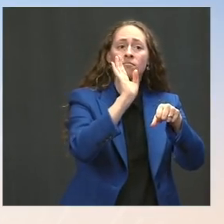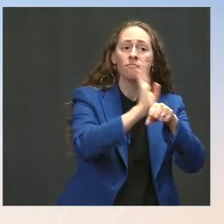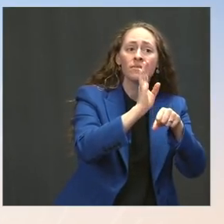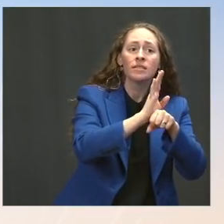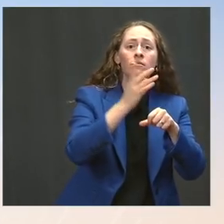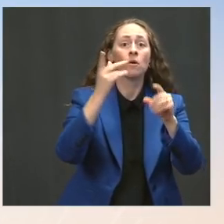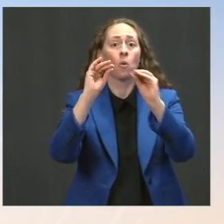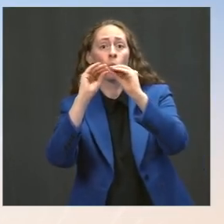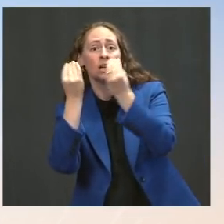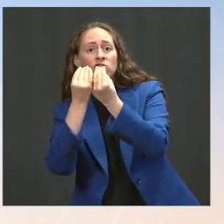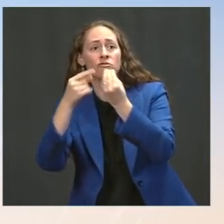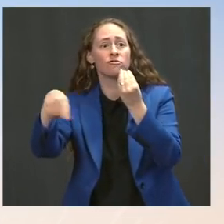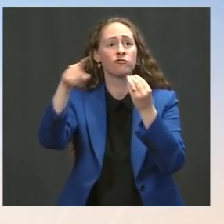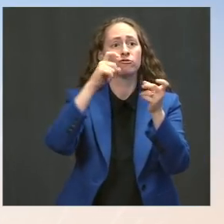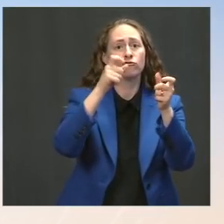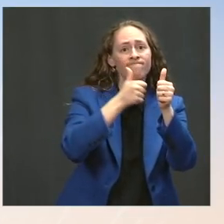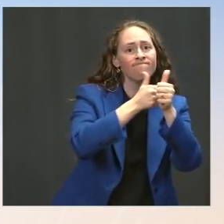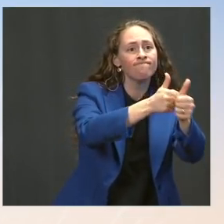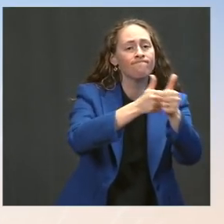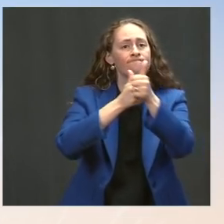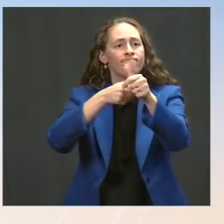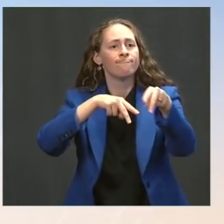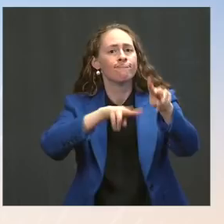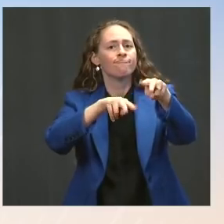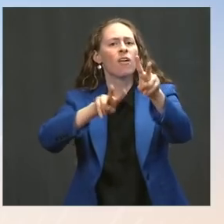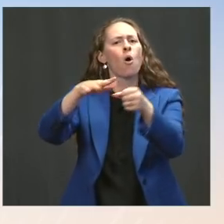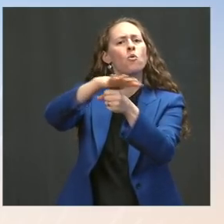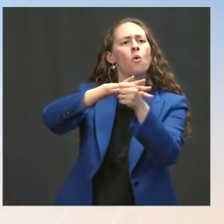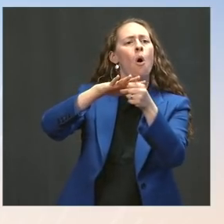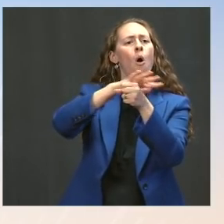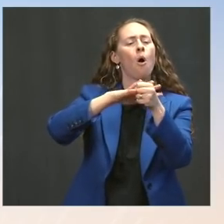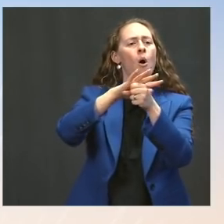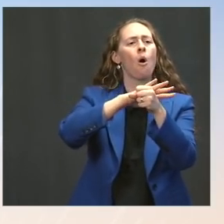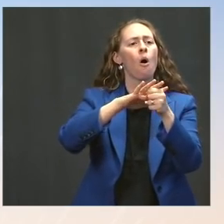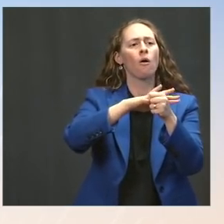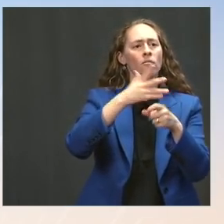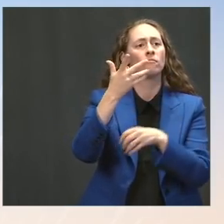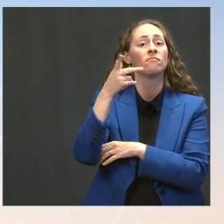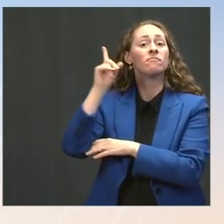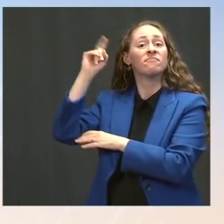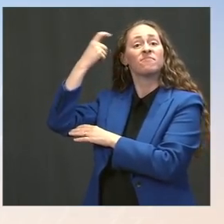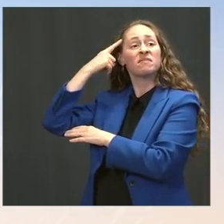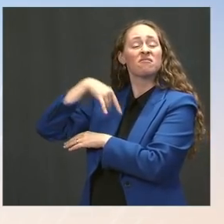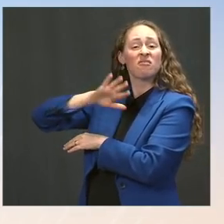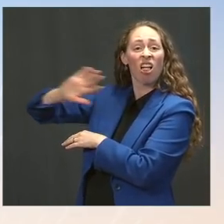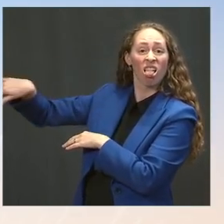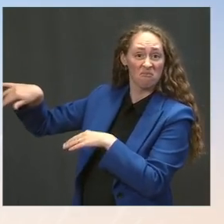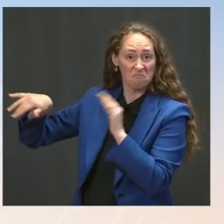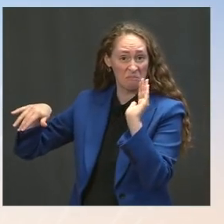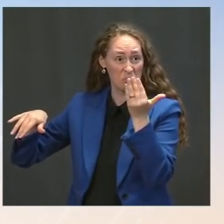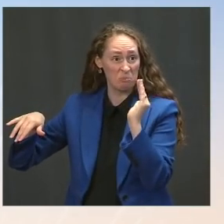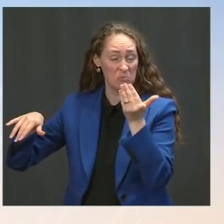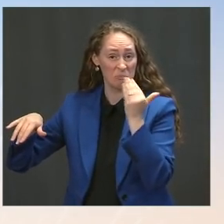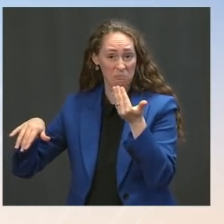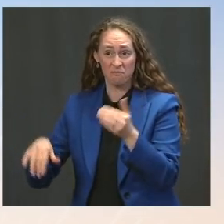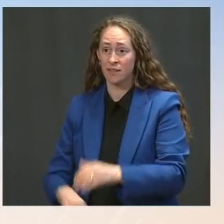than the federal government at this point? Ms. Psaki: Well, first, I would say: We would hope that the guidance is aligned with --